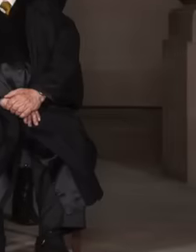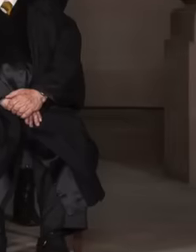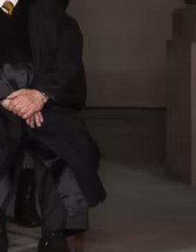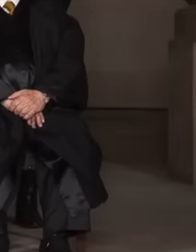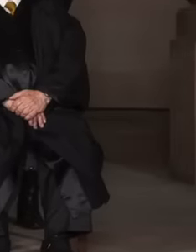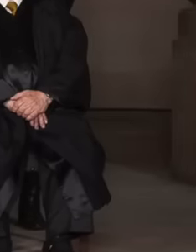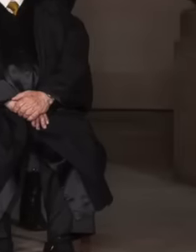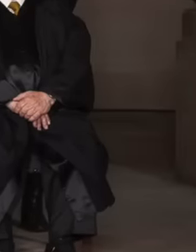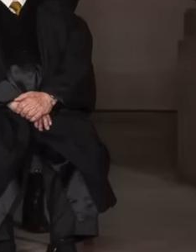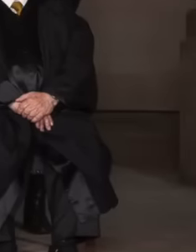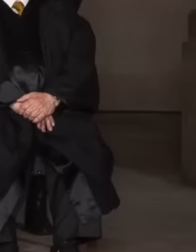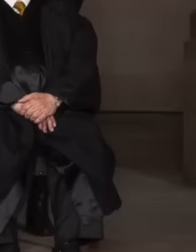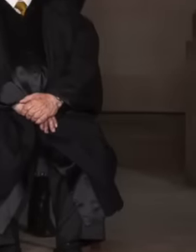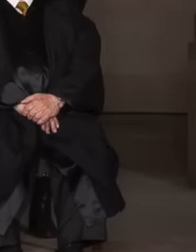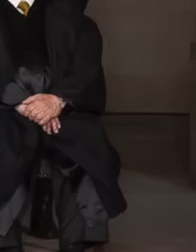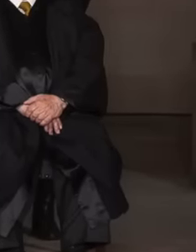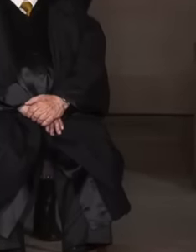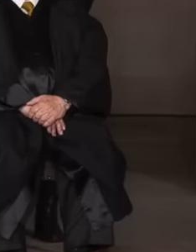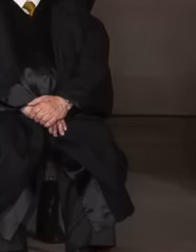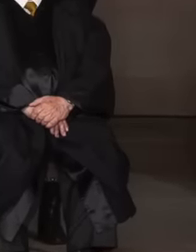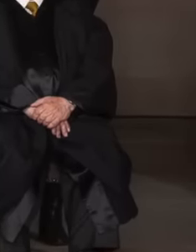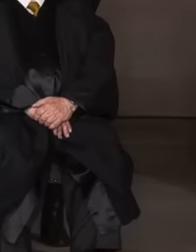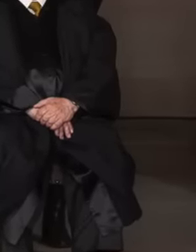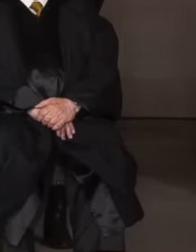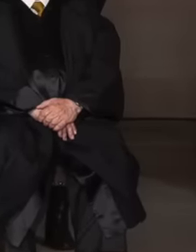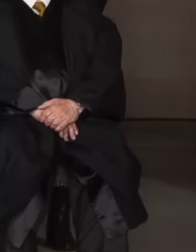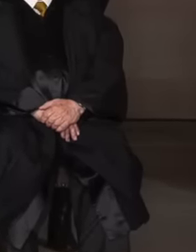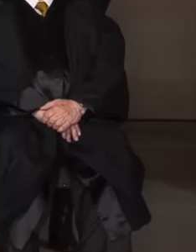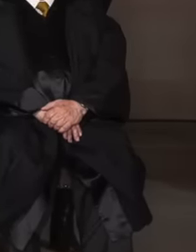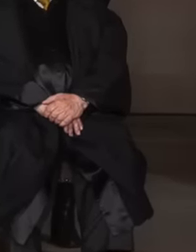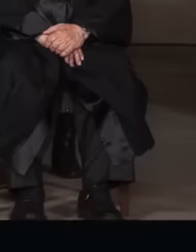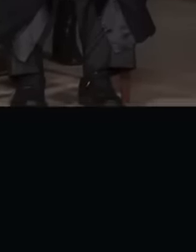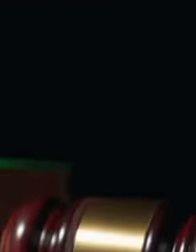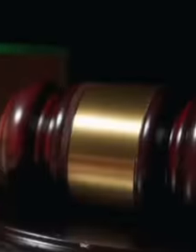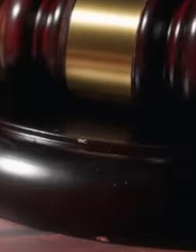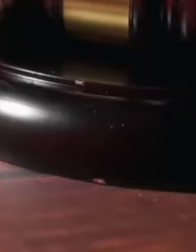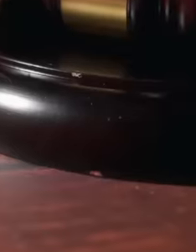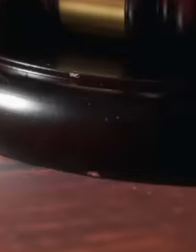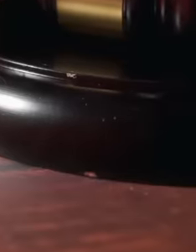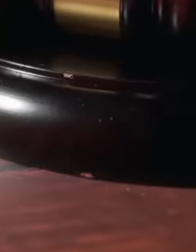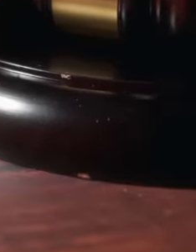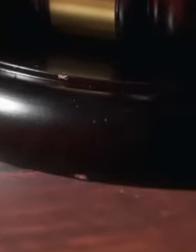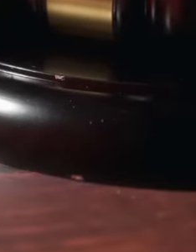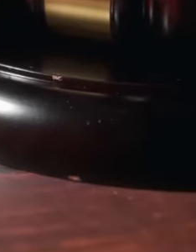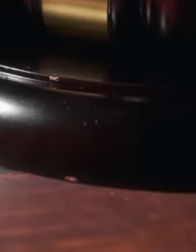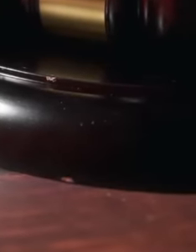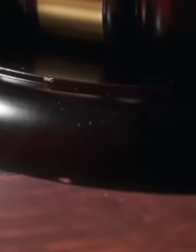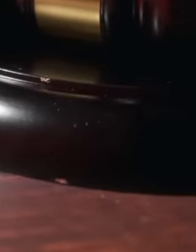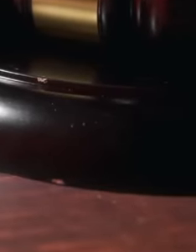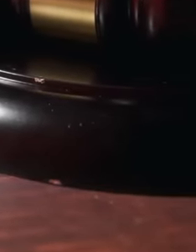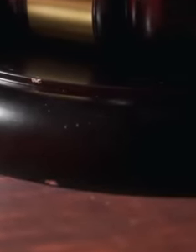are we talking about judges, magistrates and ministers who now feel that